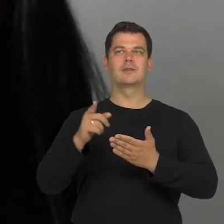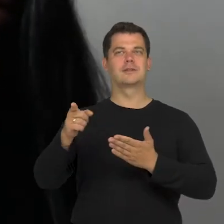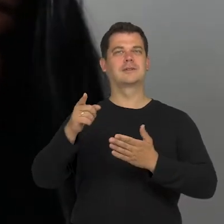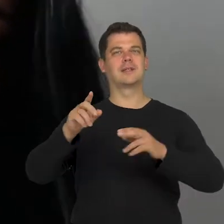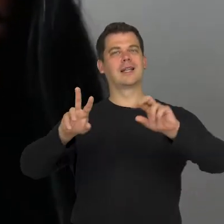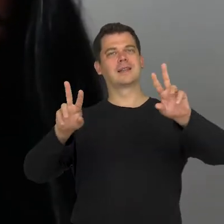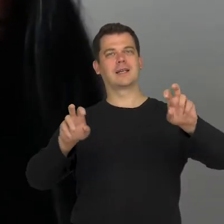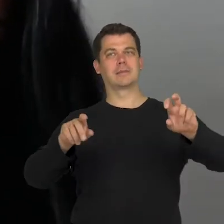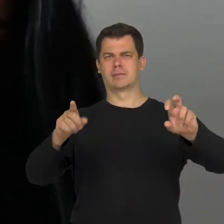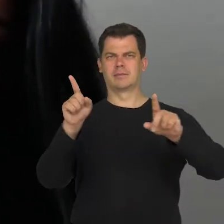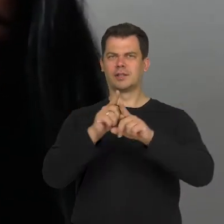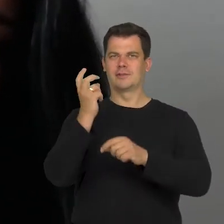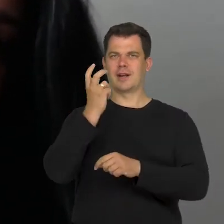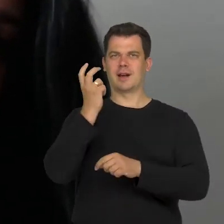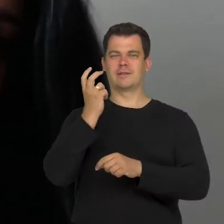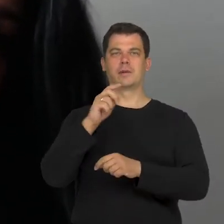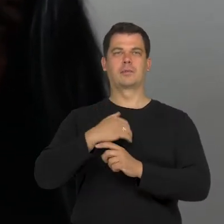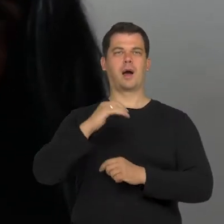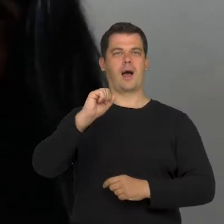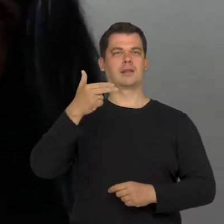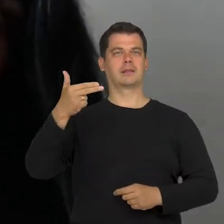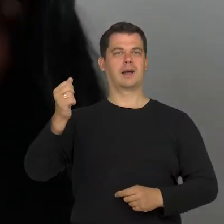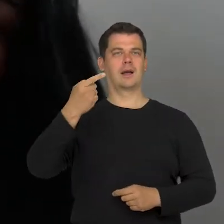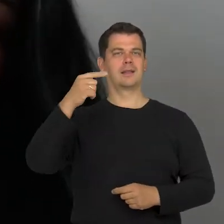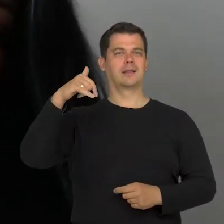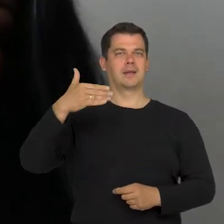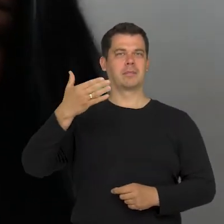To me, what Anna Dymna said was interesting because she actually shows